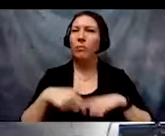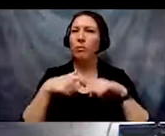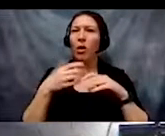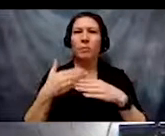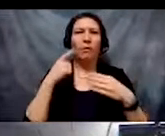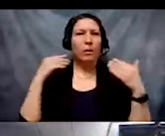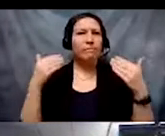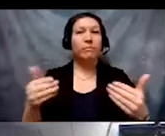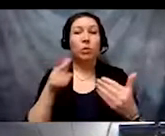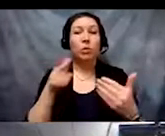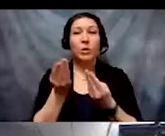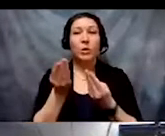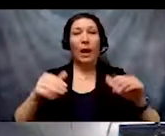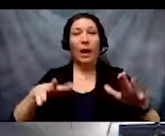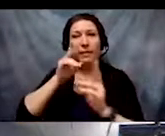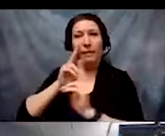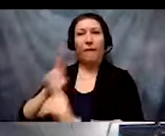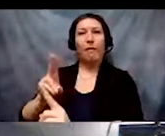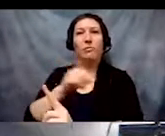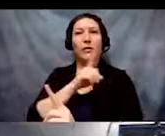and a commitment to action statement.